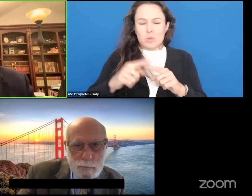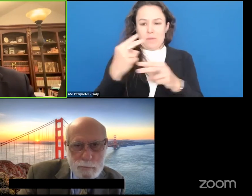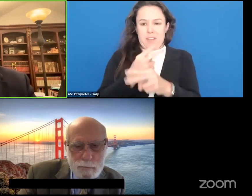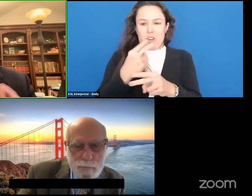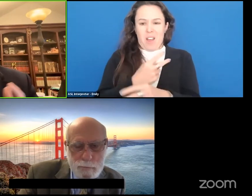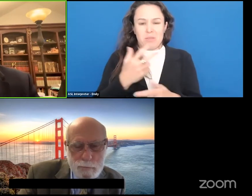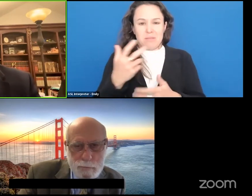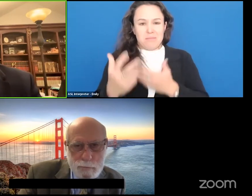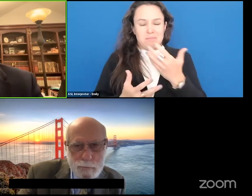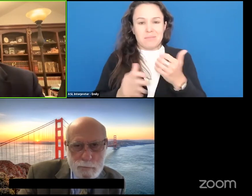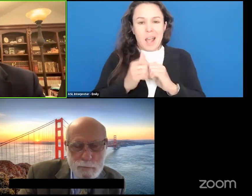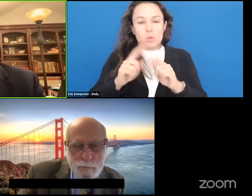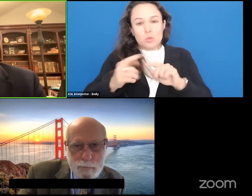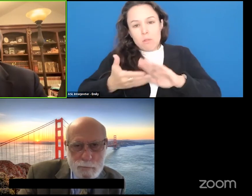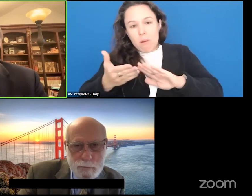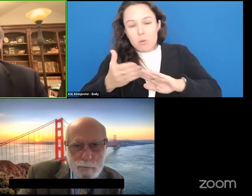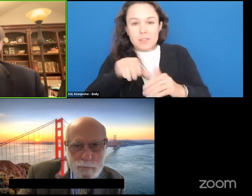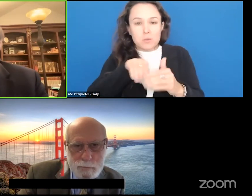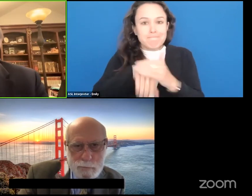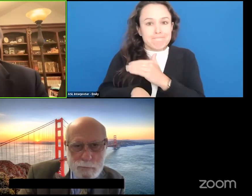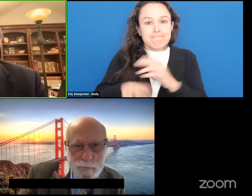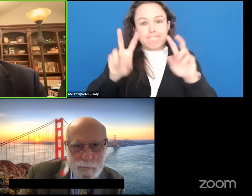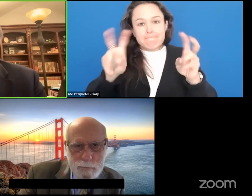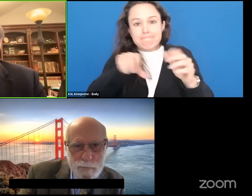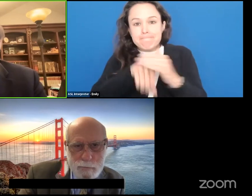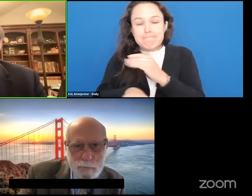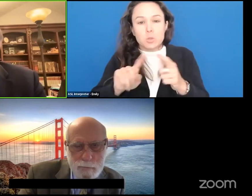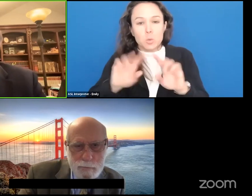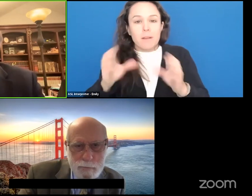operate and get into the classrooms where they were supposed to be doing and to change